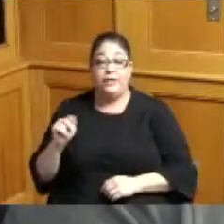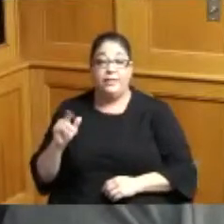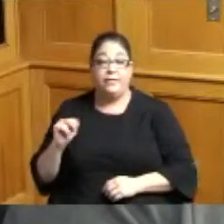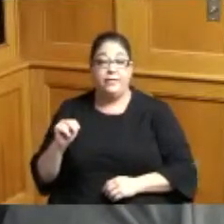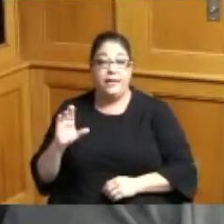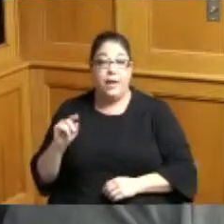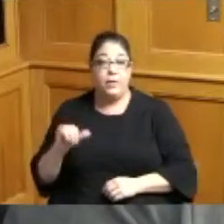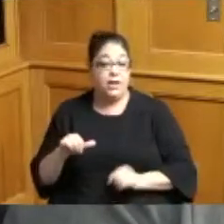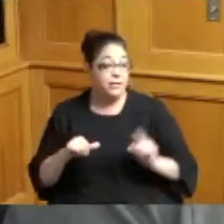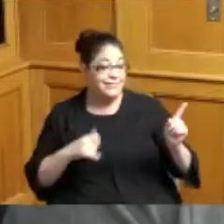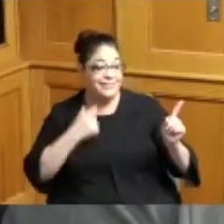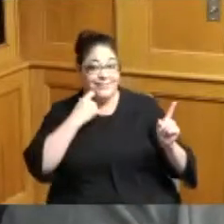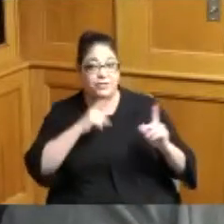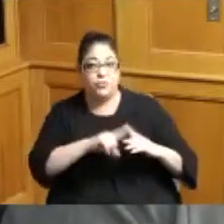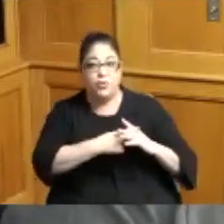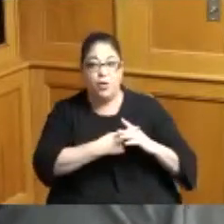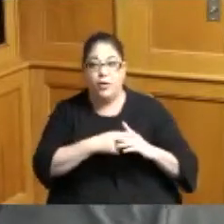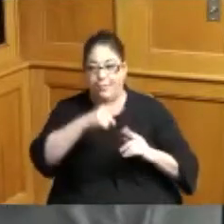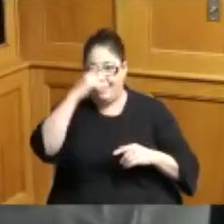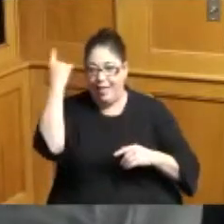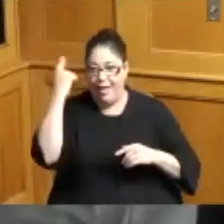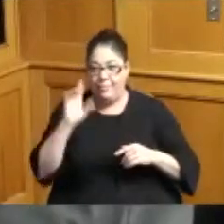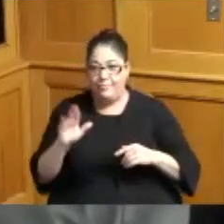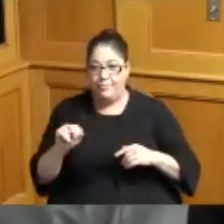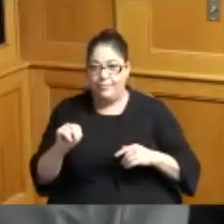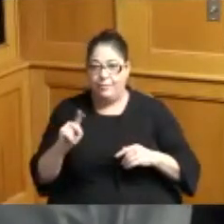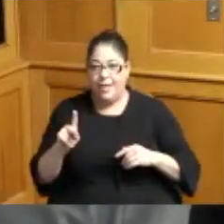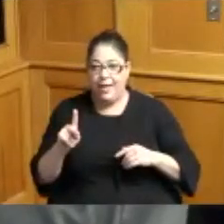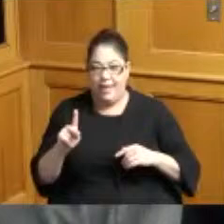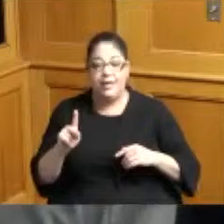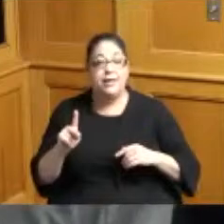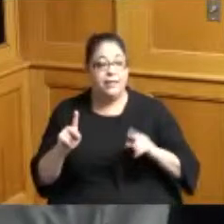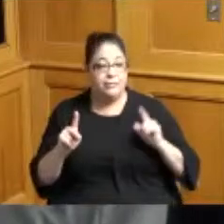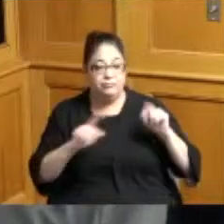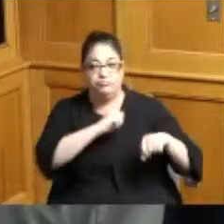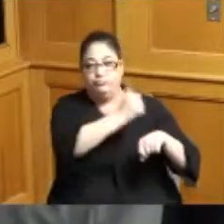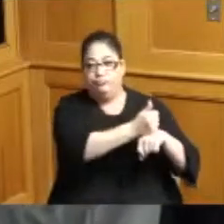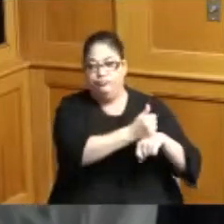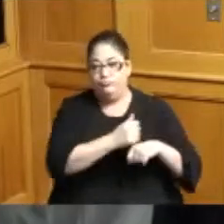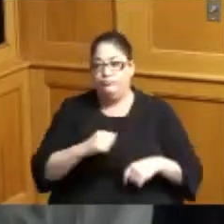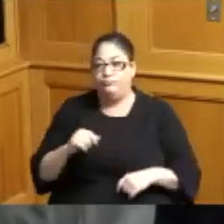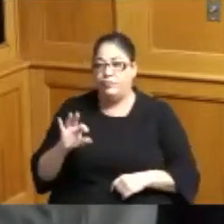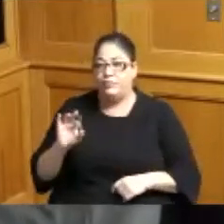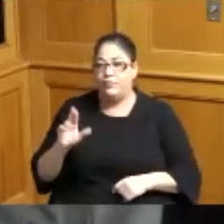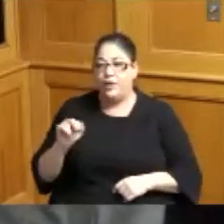they just started a black Bank in ham in Franklin County as well so we're interested in doing that